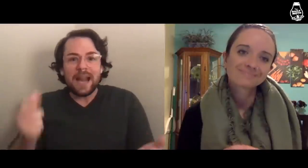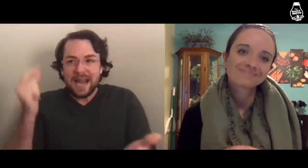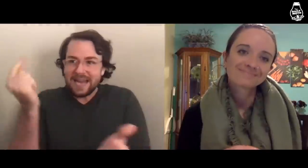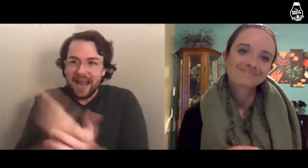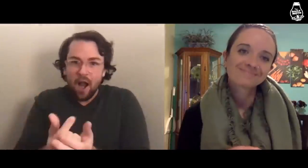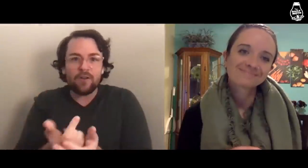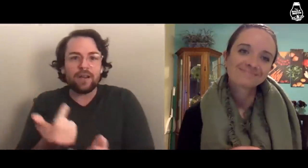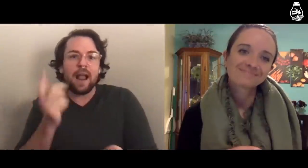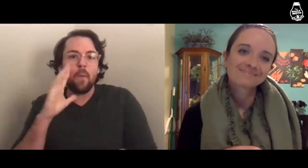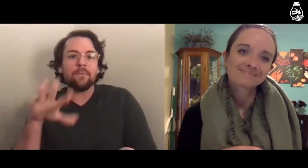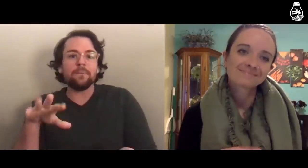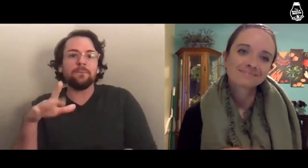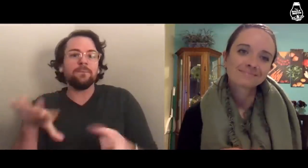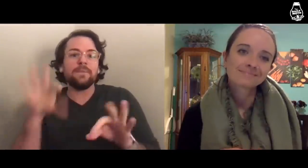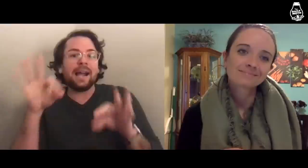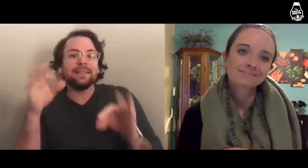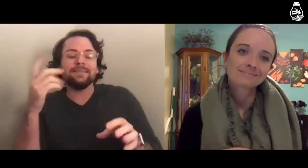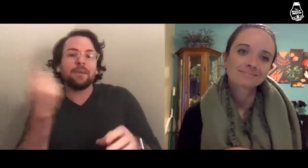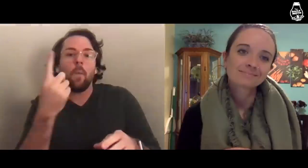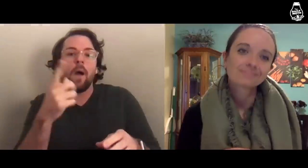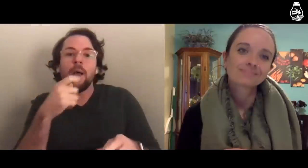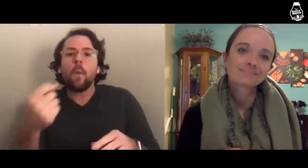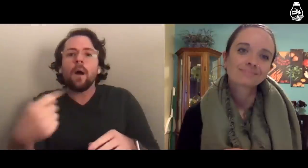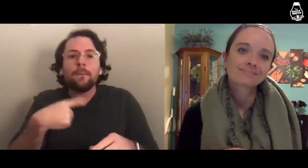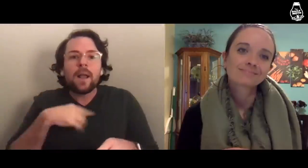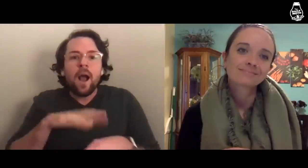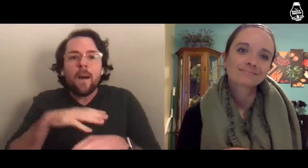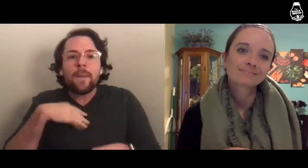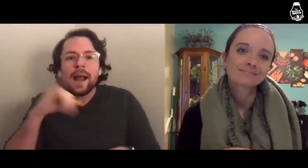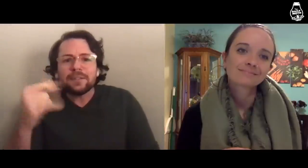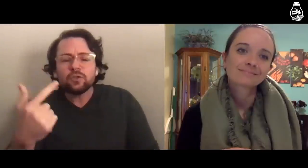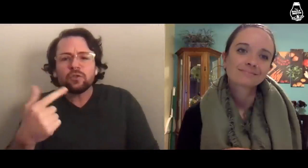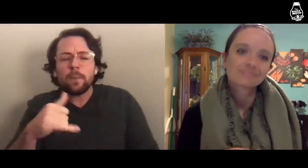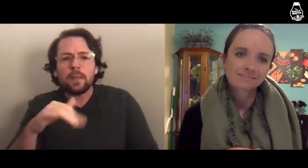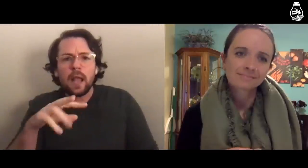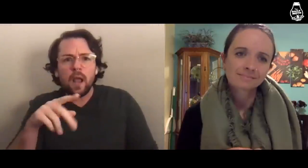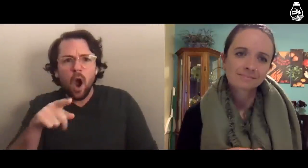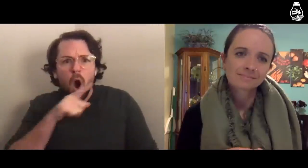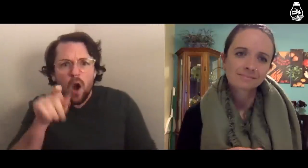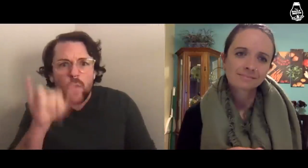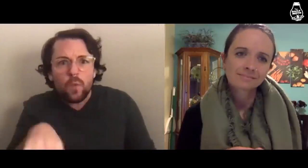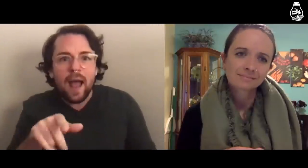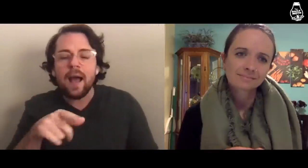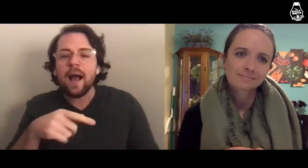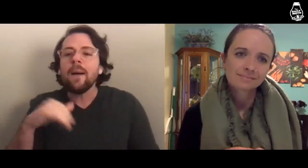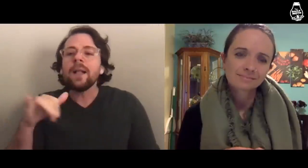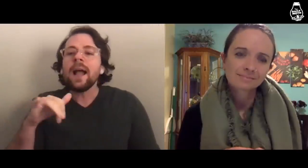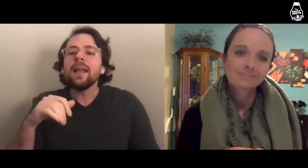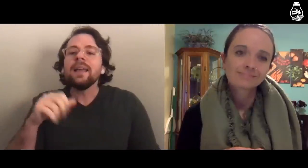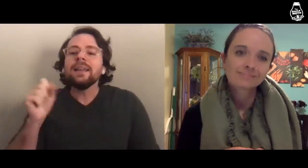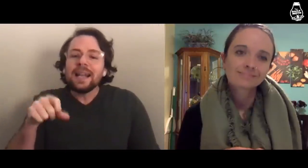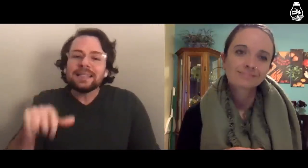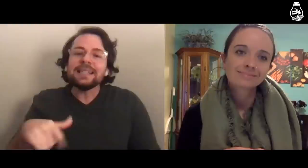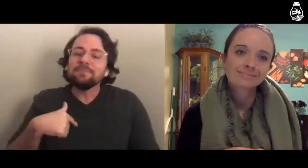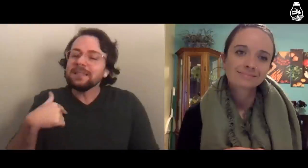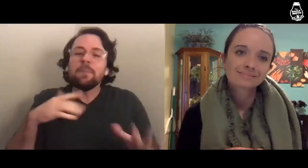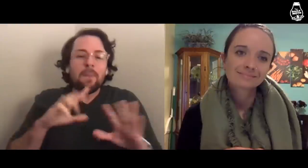It’s guaranteed that I’ll find someone who will message me on my Instagram and be like, are you that person? I’m like, yes, that’s me, but...